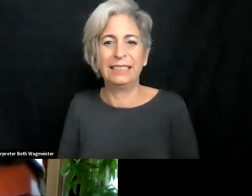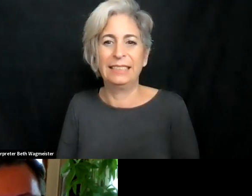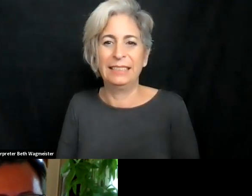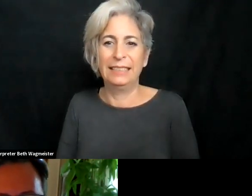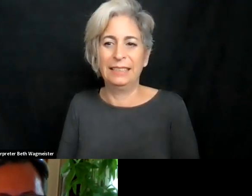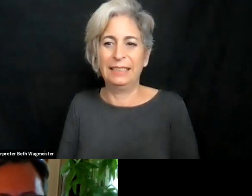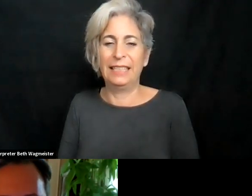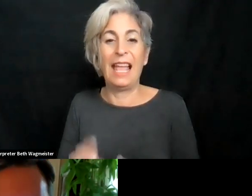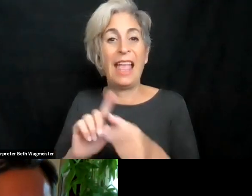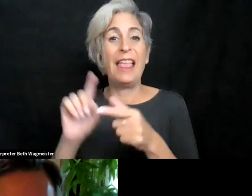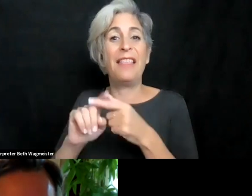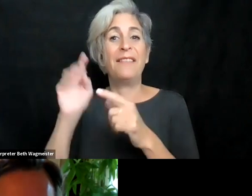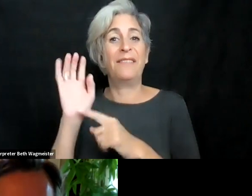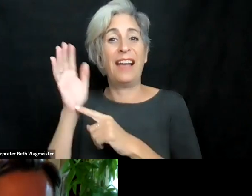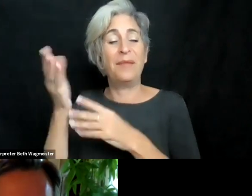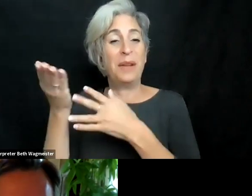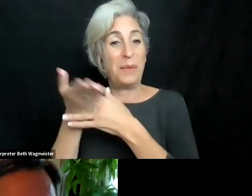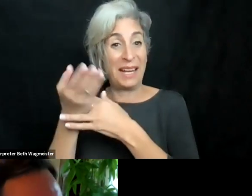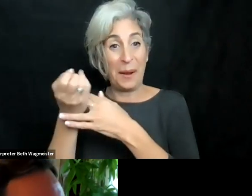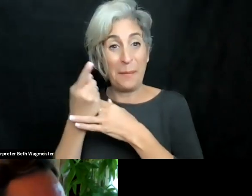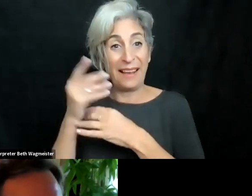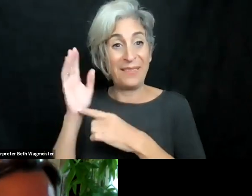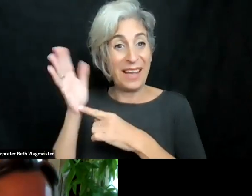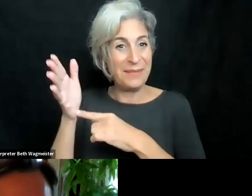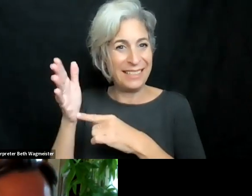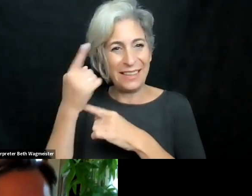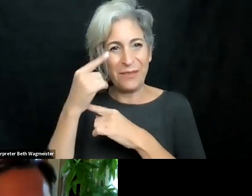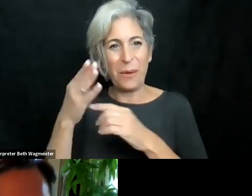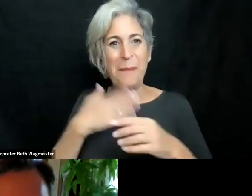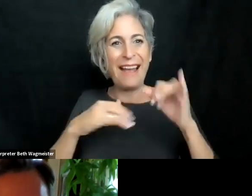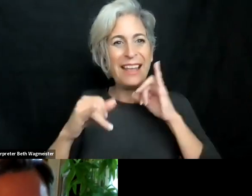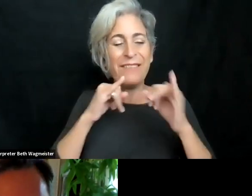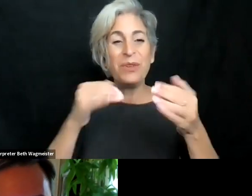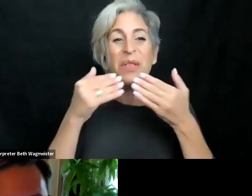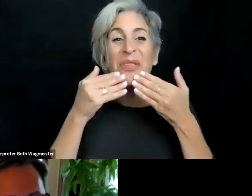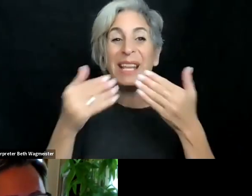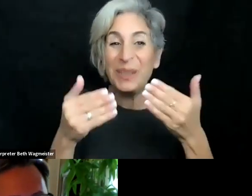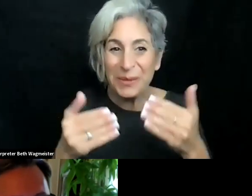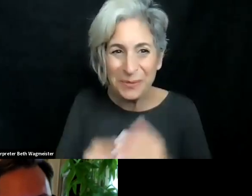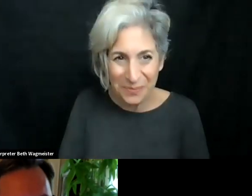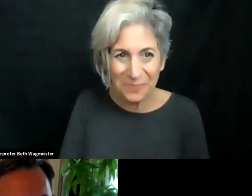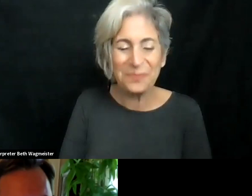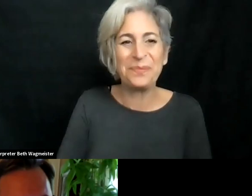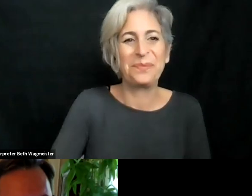will help us do that. I'm going to share the results. And then we're going to take this five-minute break, come back in five